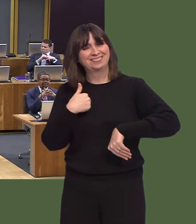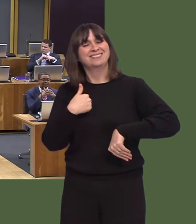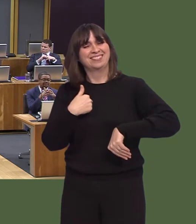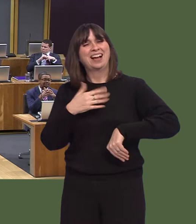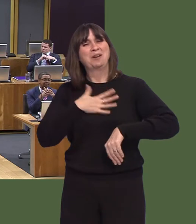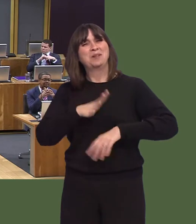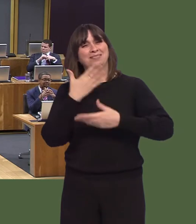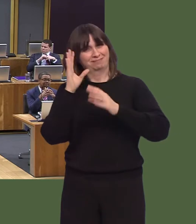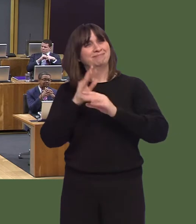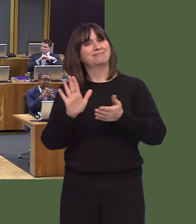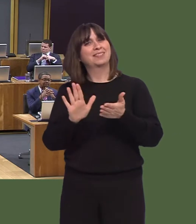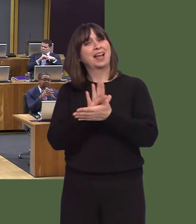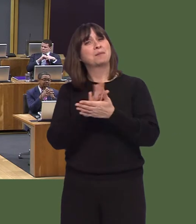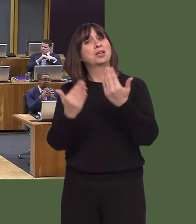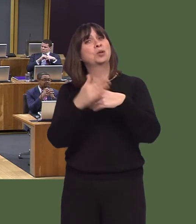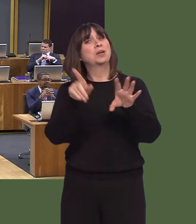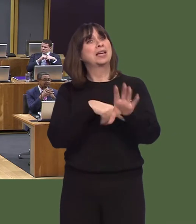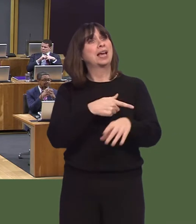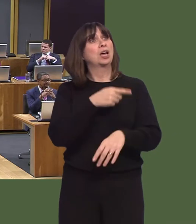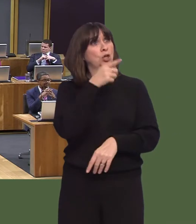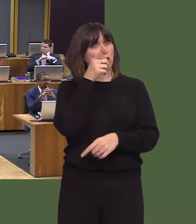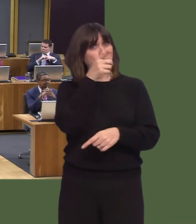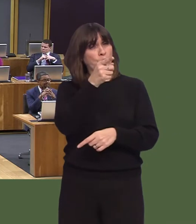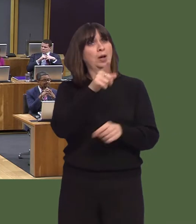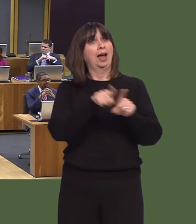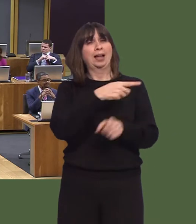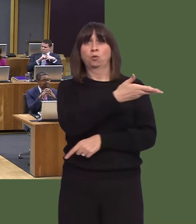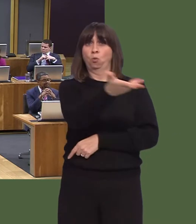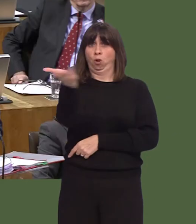beginning of the proceedings, and wish the First Minister, and indeed all his Ministers, a happy new year?